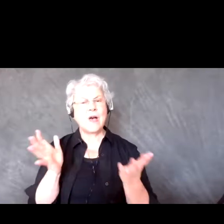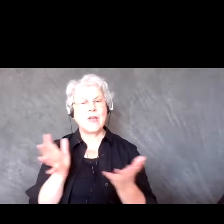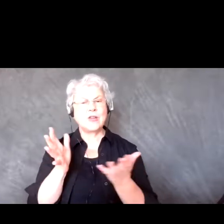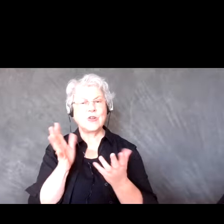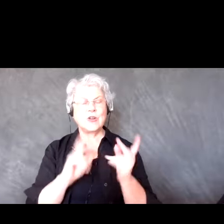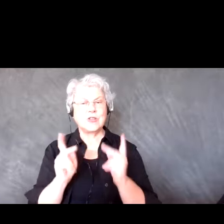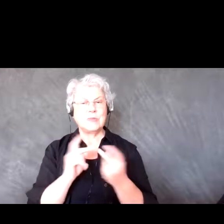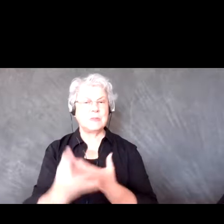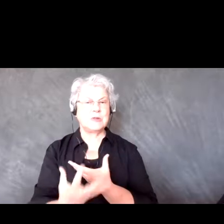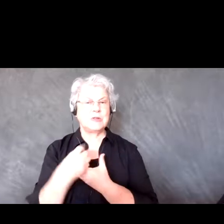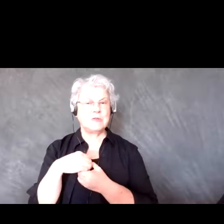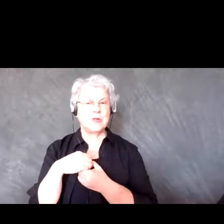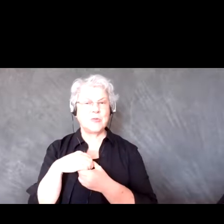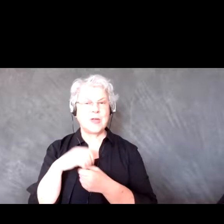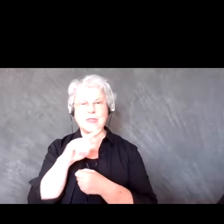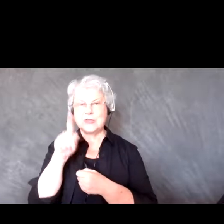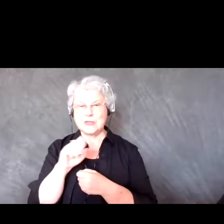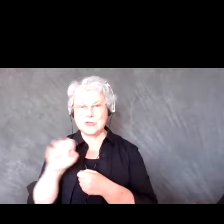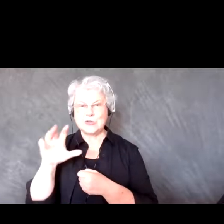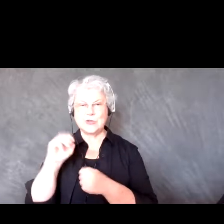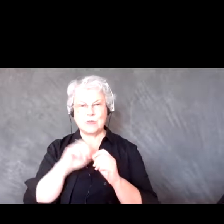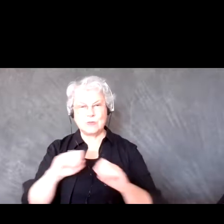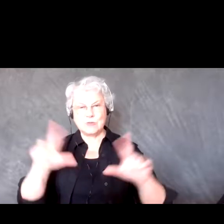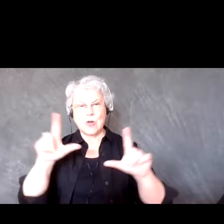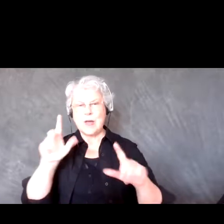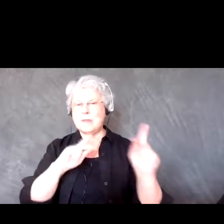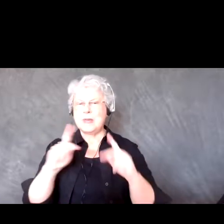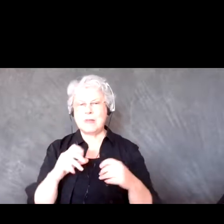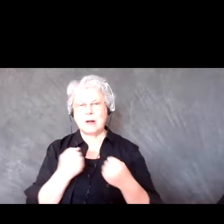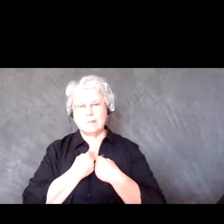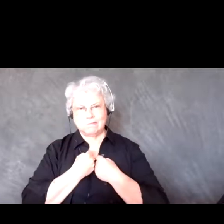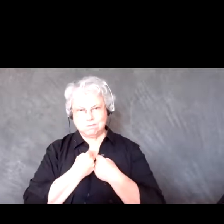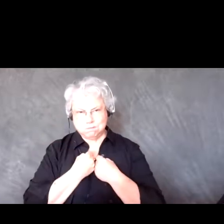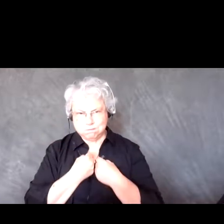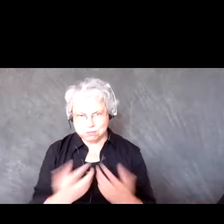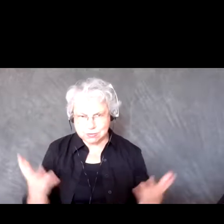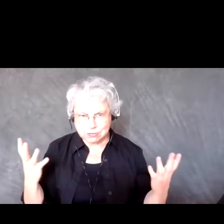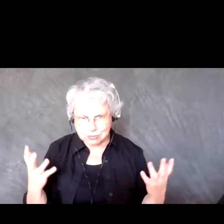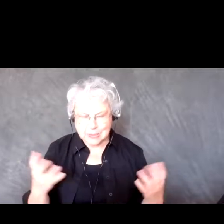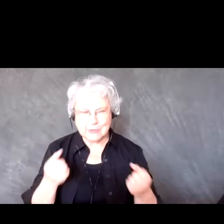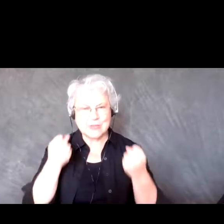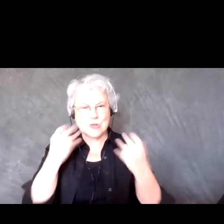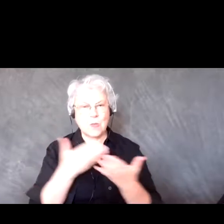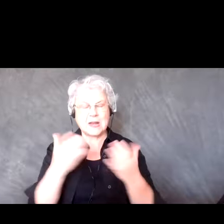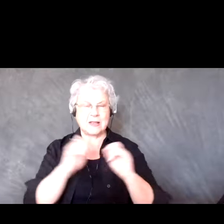Zooms? There's a lot of Zoom fatigue out there these days. I definitely do agree,